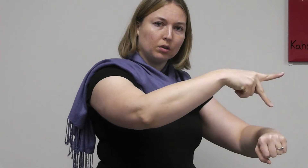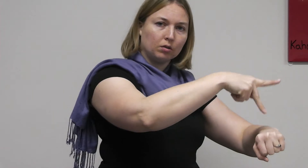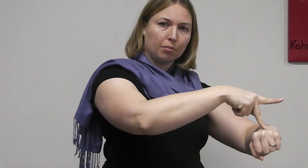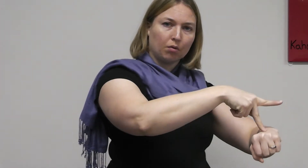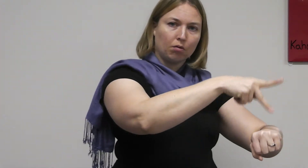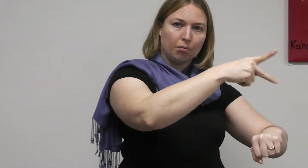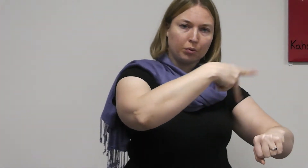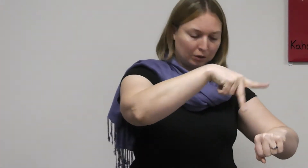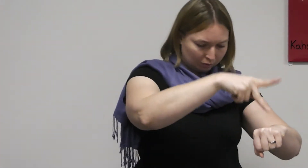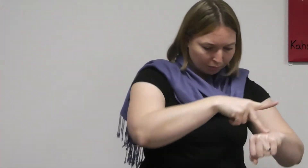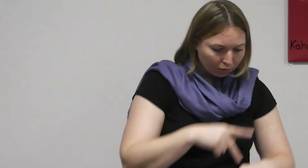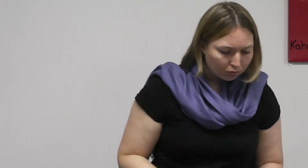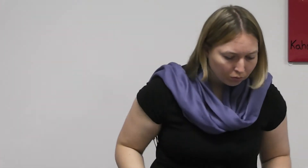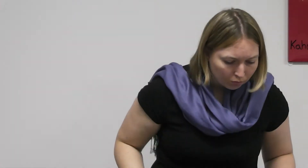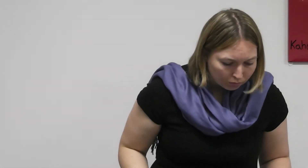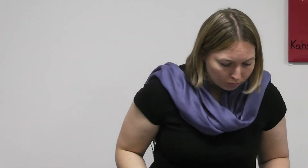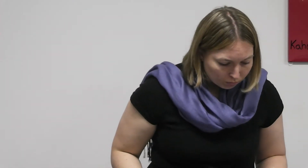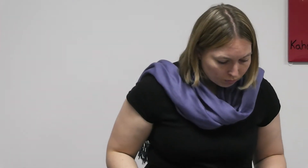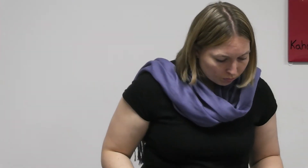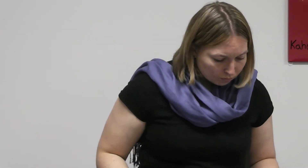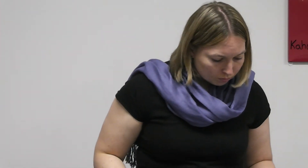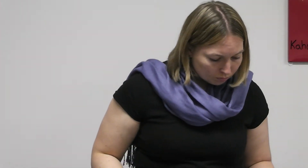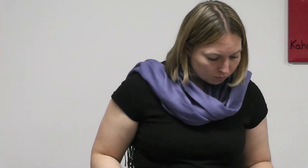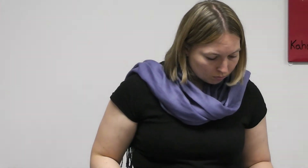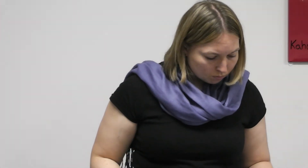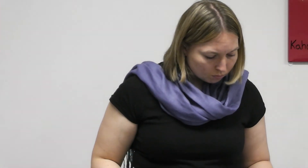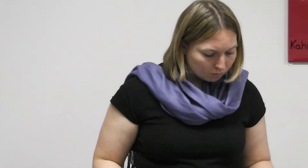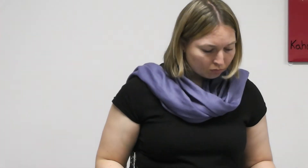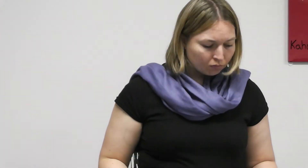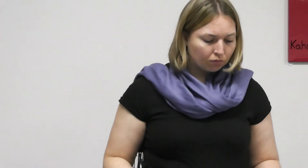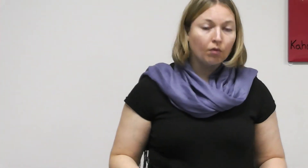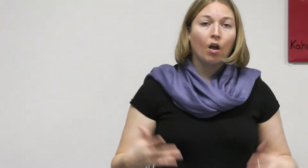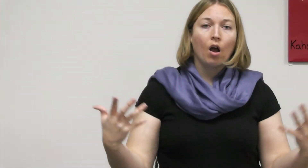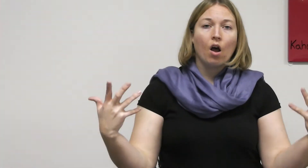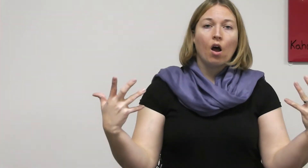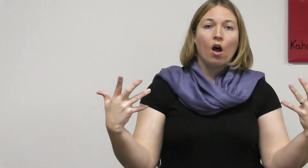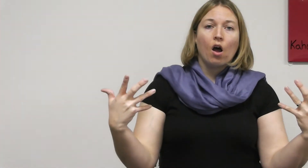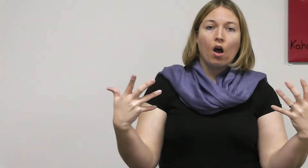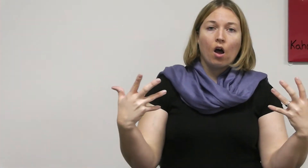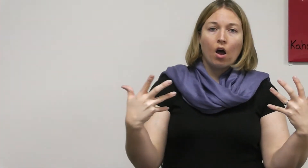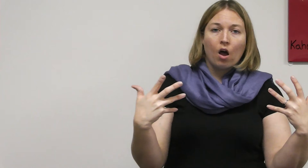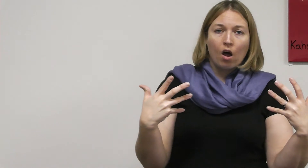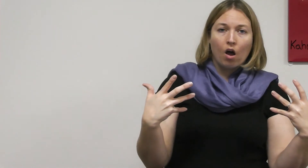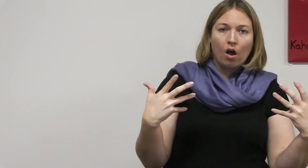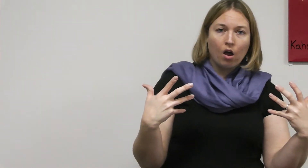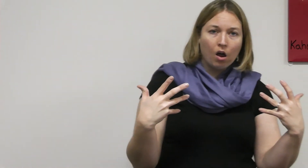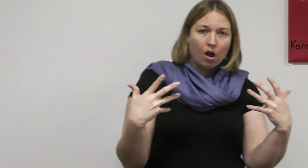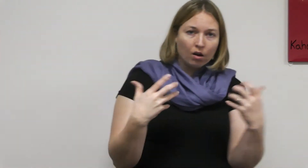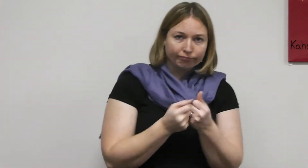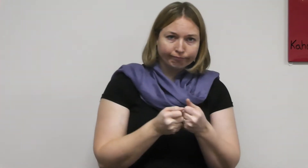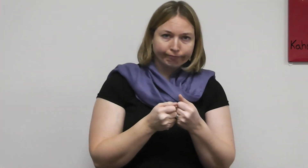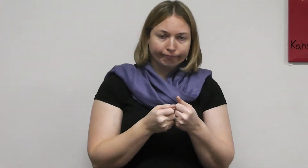ACCIDENT (like car accident)